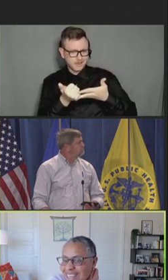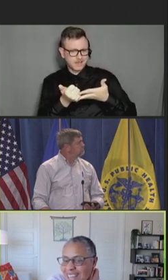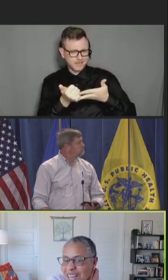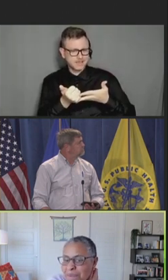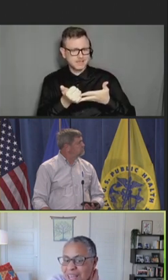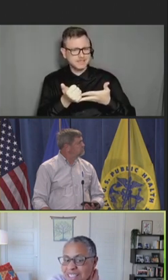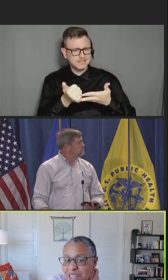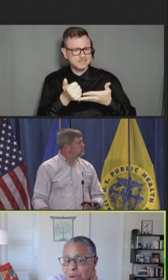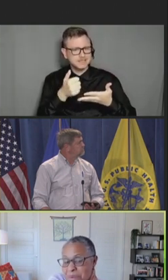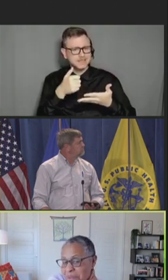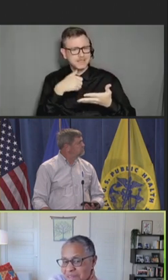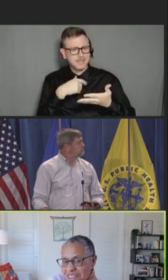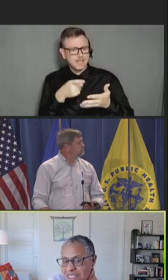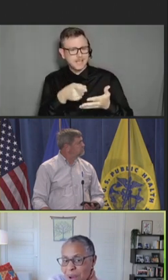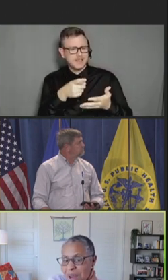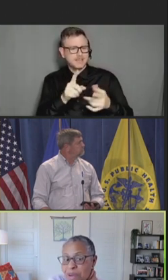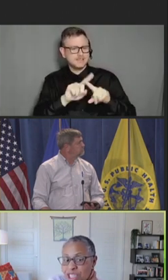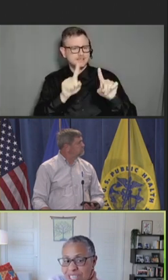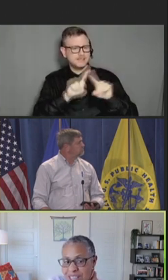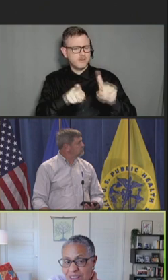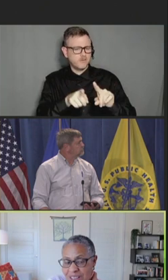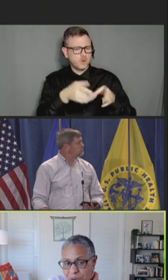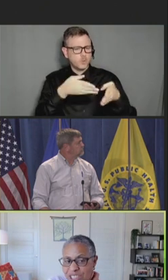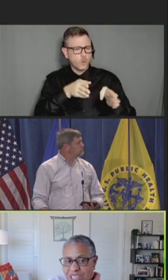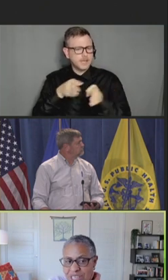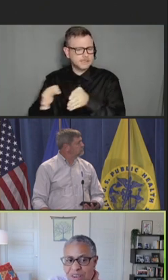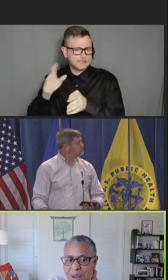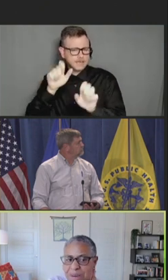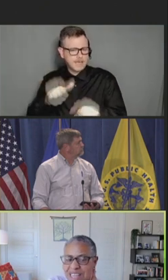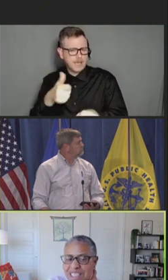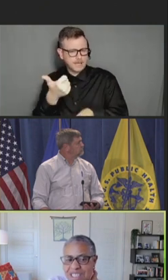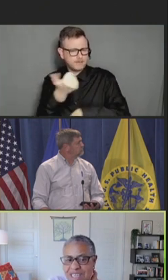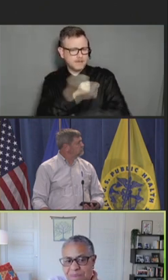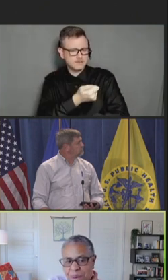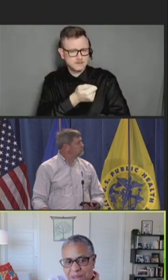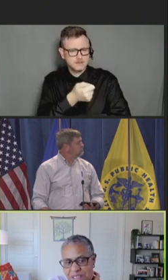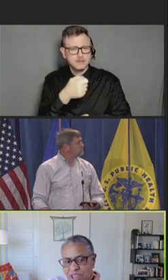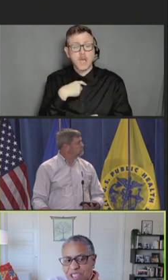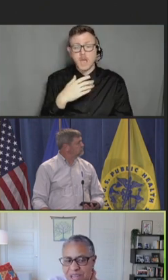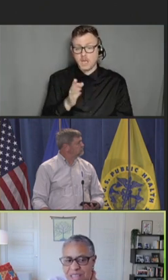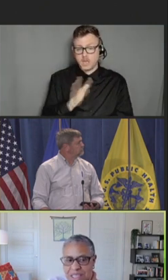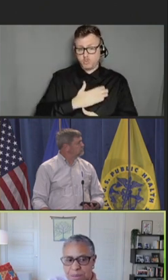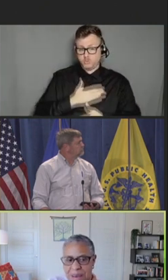modalities. And so, I appreciate the question and the recommendation because it also takes us back